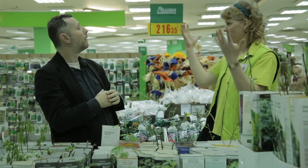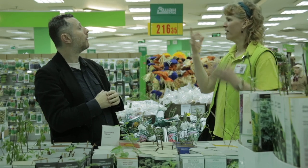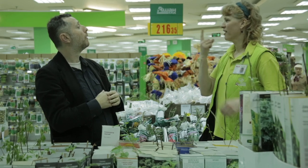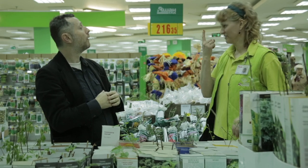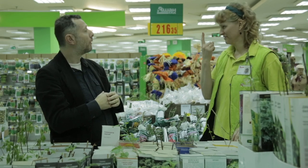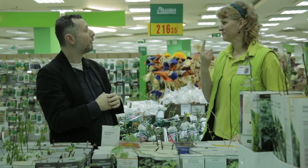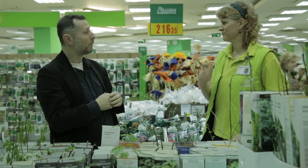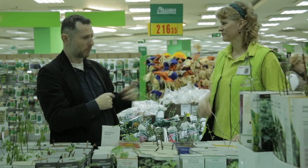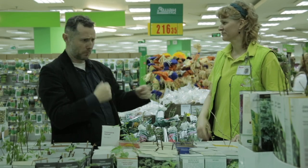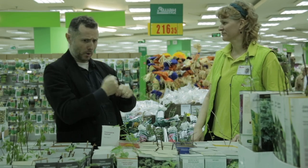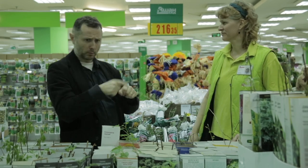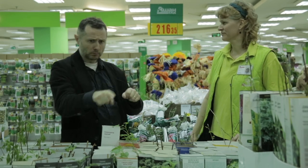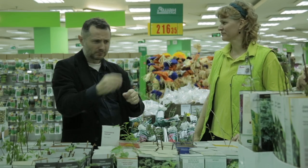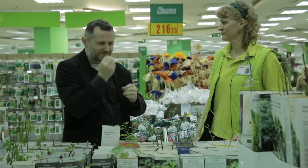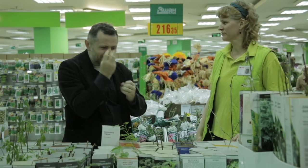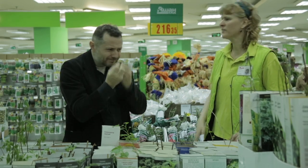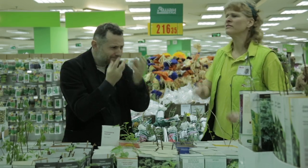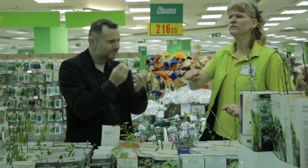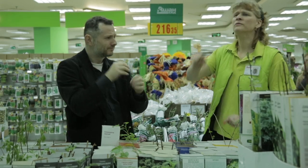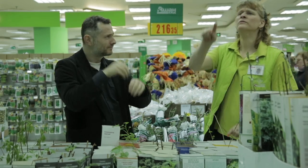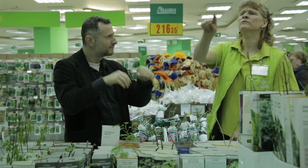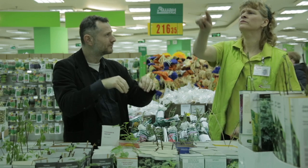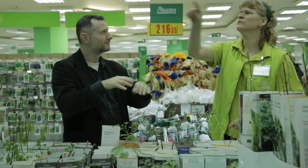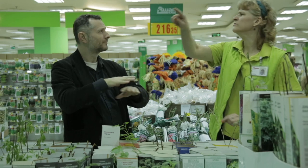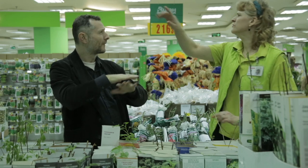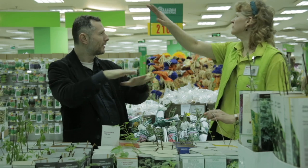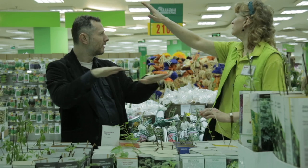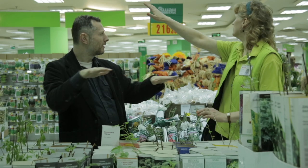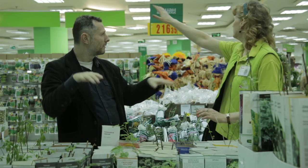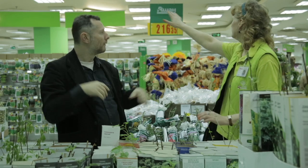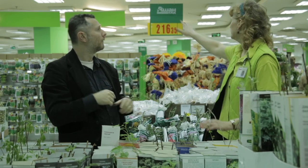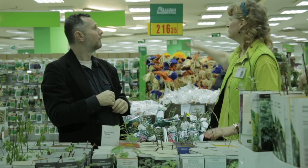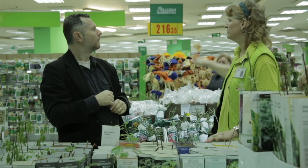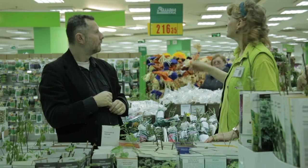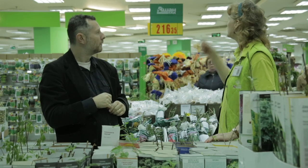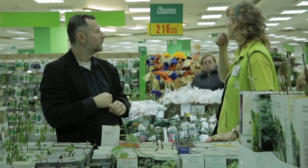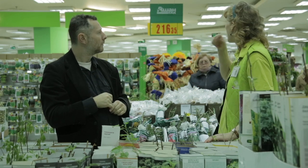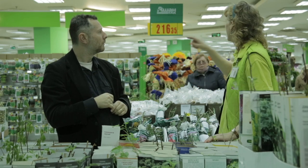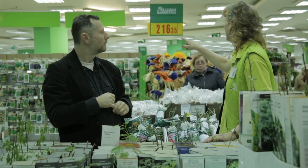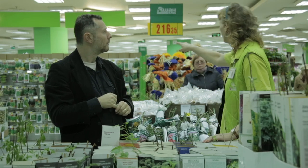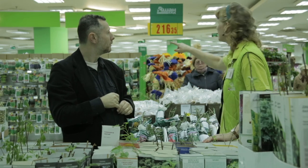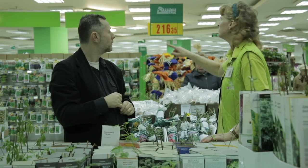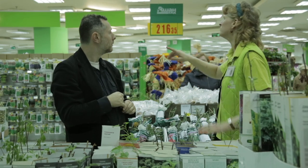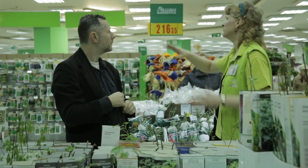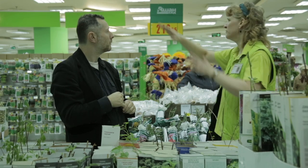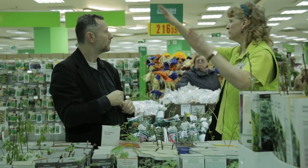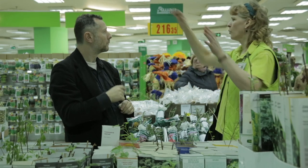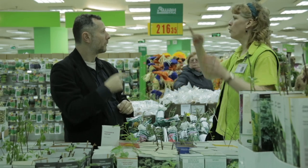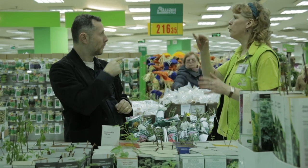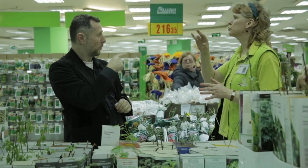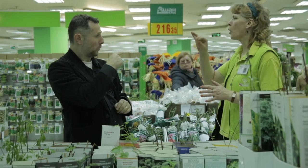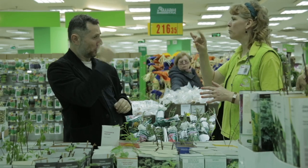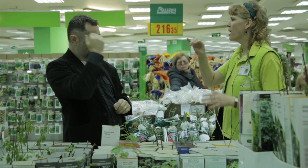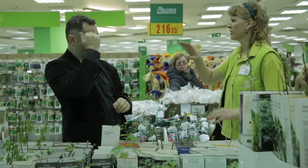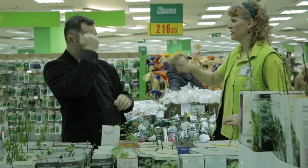Florist: Yes. Arkady: Do you only know about all the different flowers and seeds in the garden department? Florist: Yes, and I also know about the different parts of the garden department—equipment, accessories, and